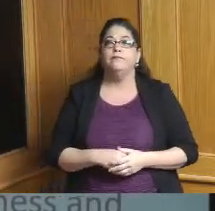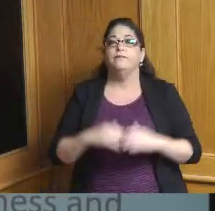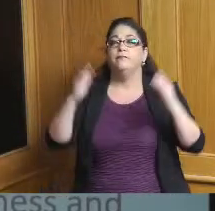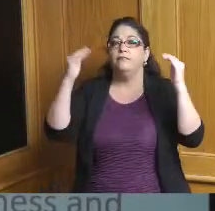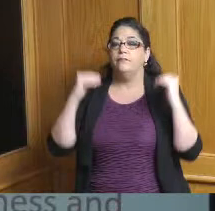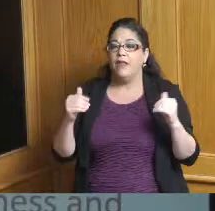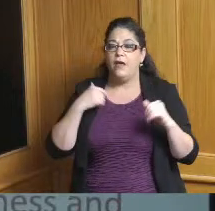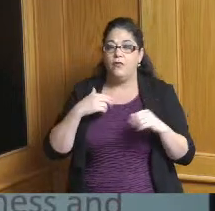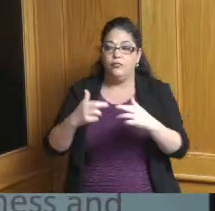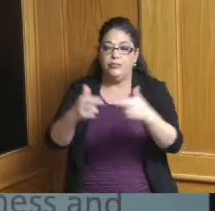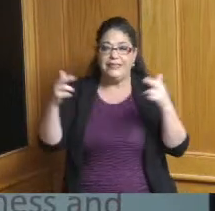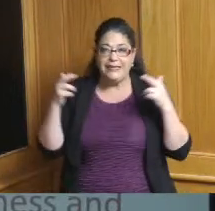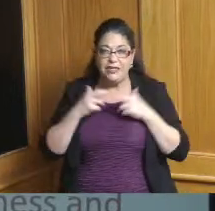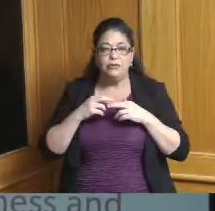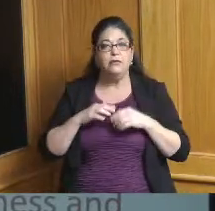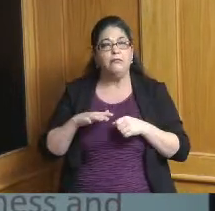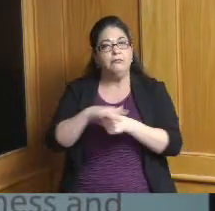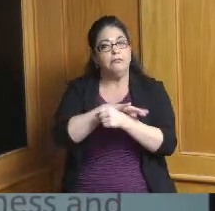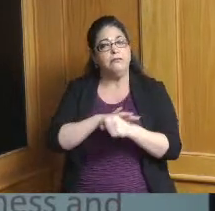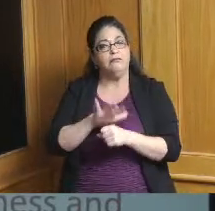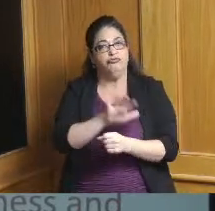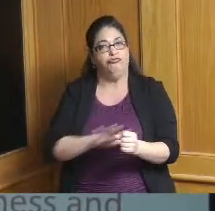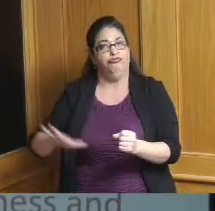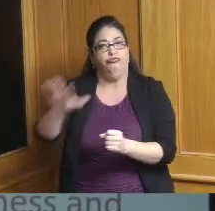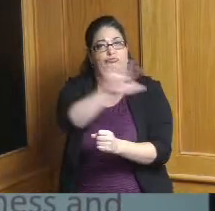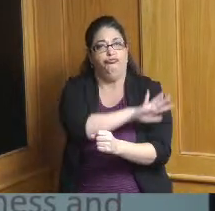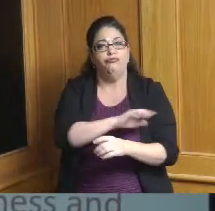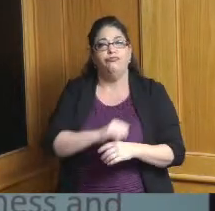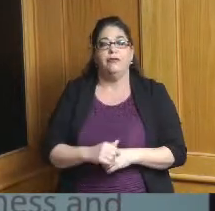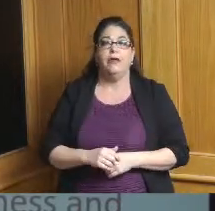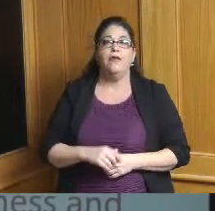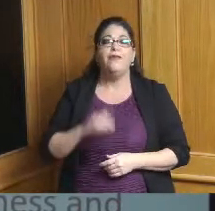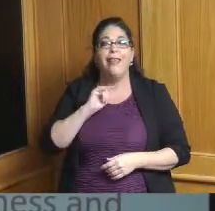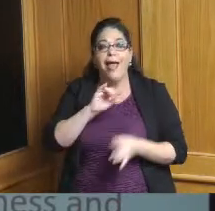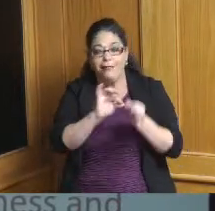are some large regional issues mostly around infrastructure development and the sort of